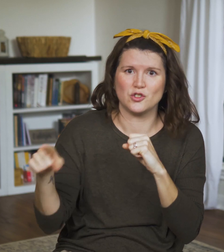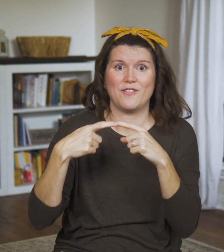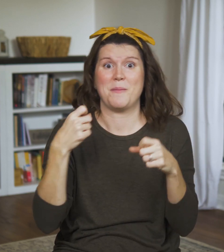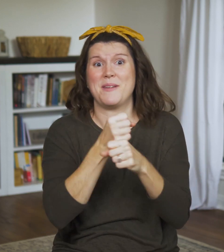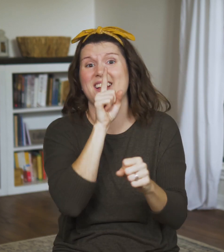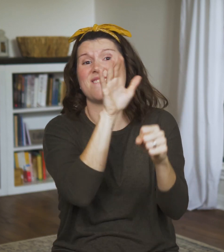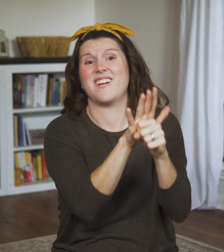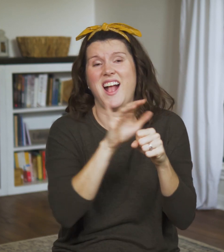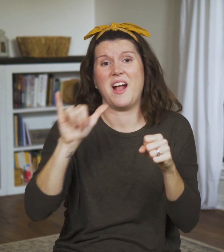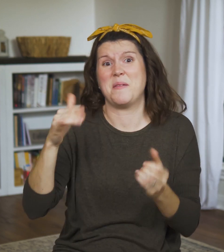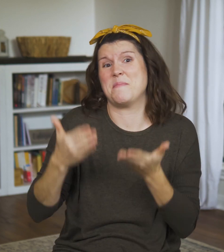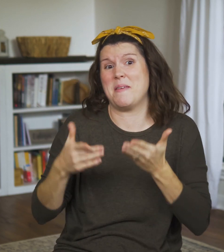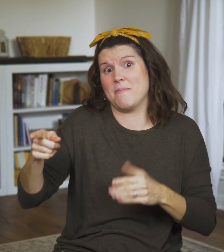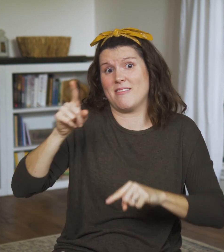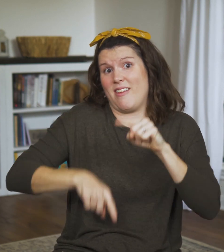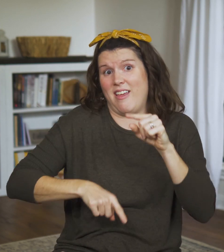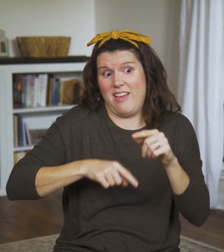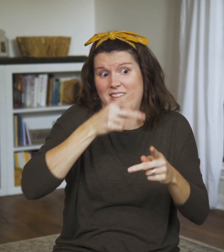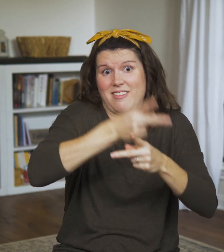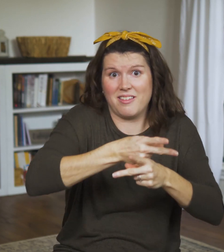they made a vow to God.